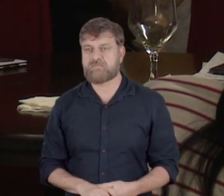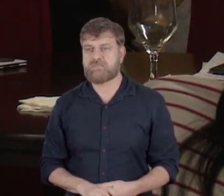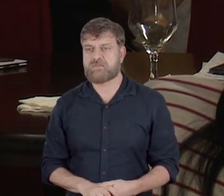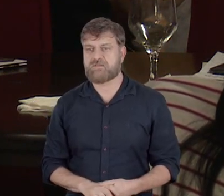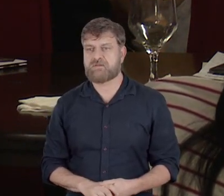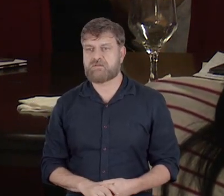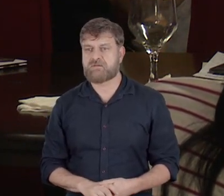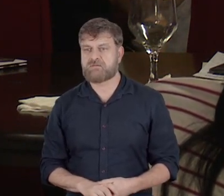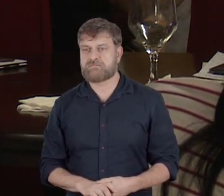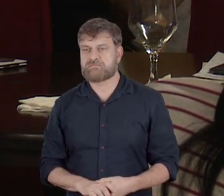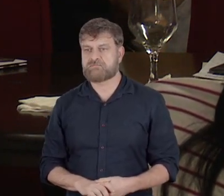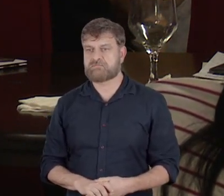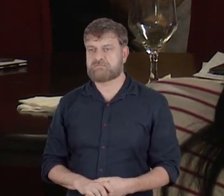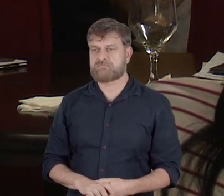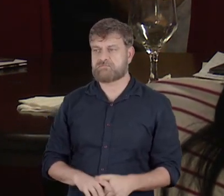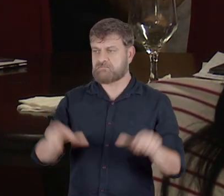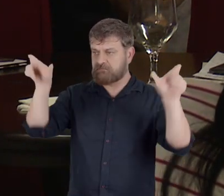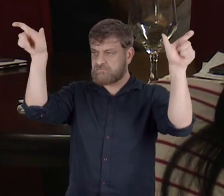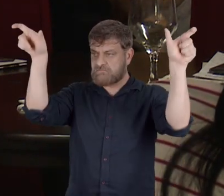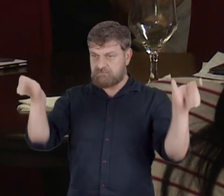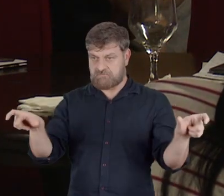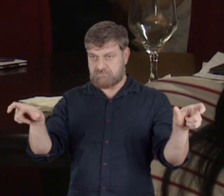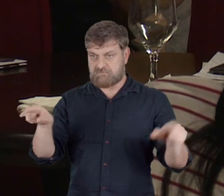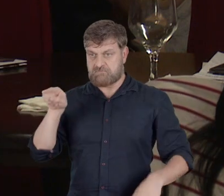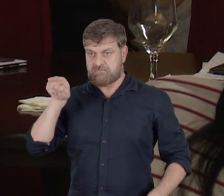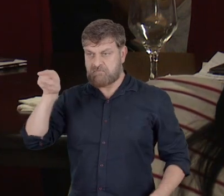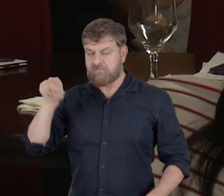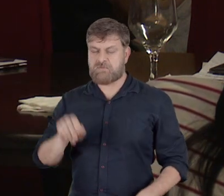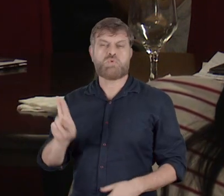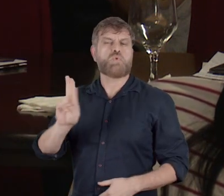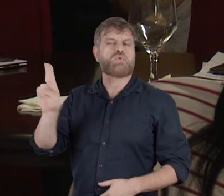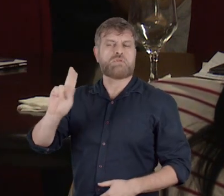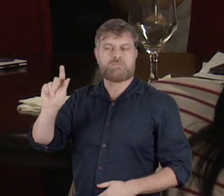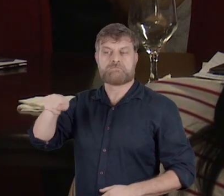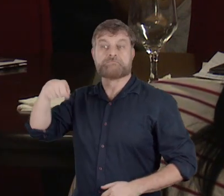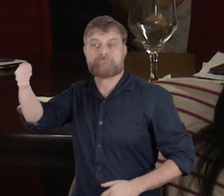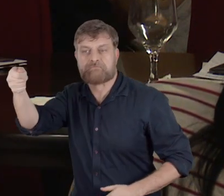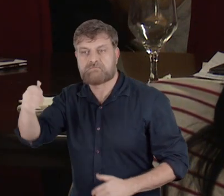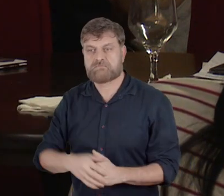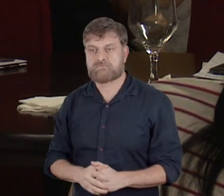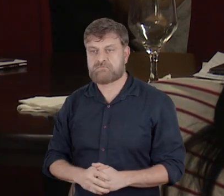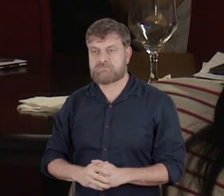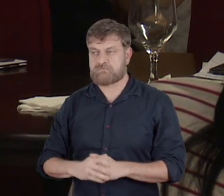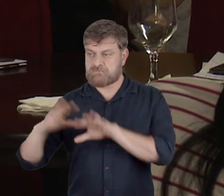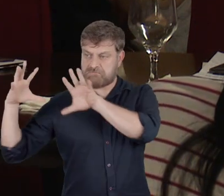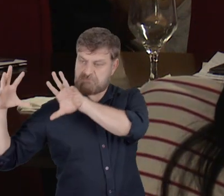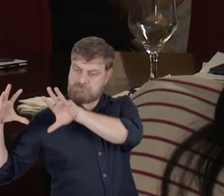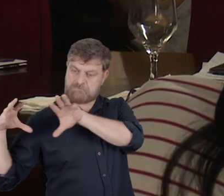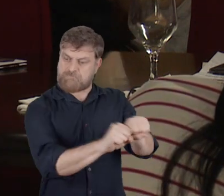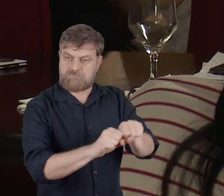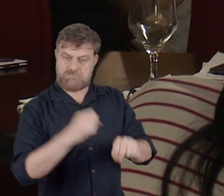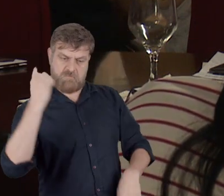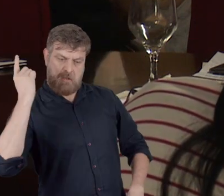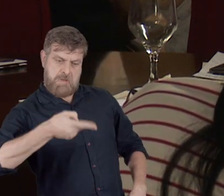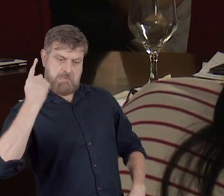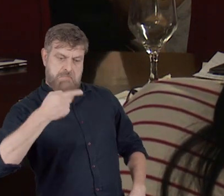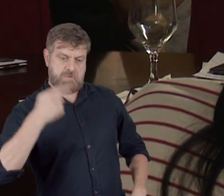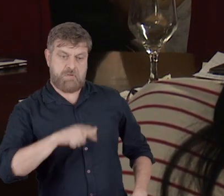The two places of speaking were, as I called them, the colonizer and the colonist.